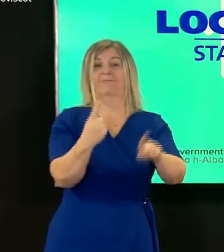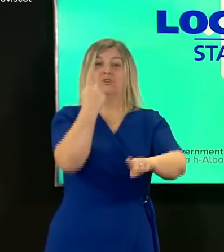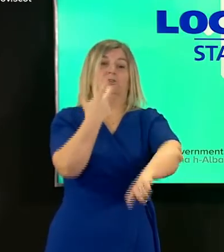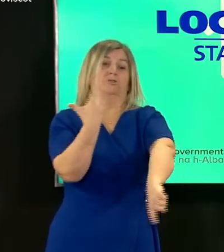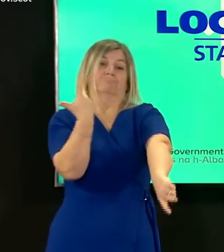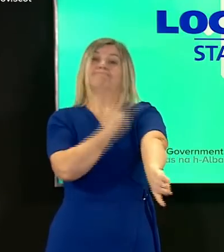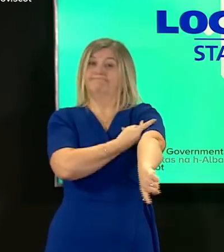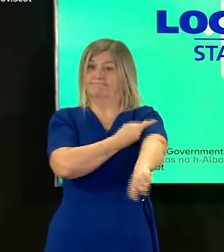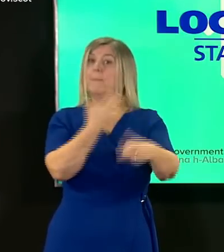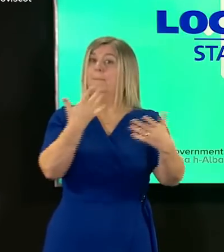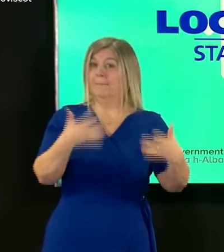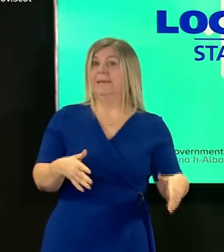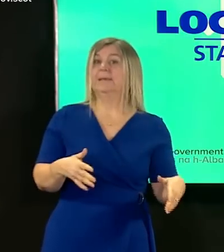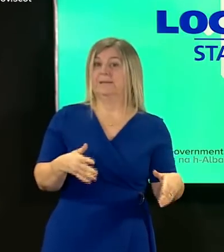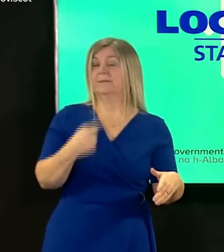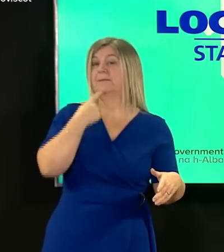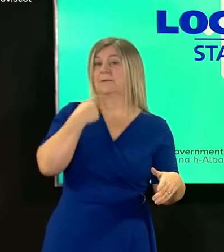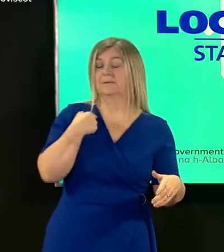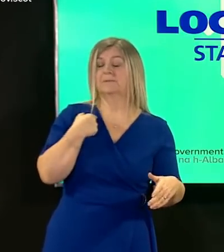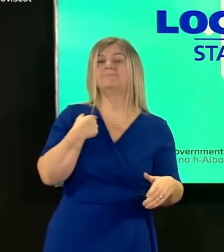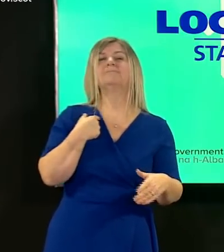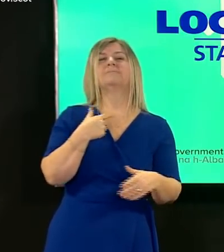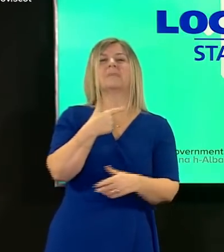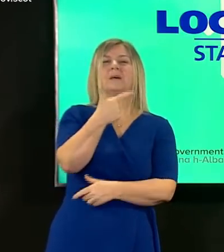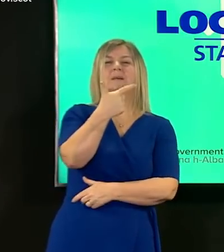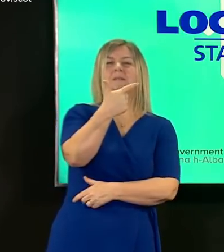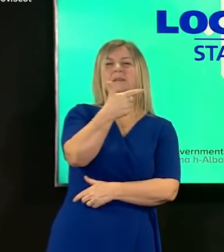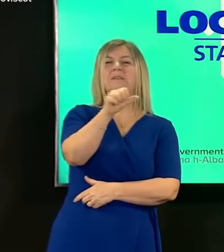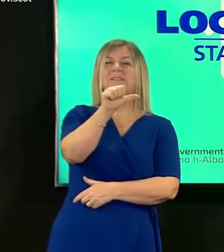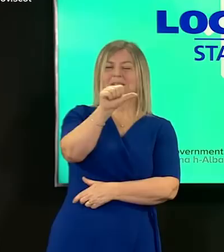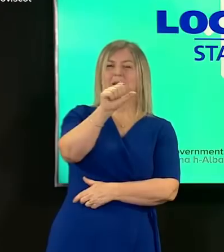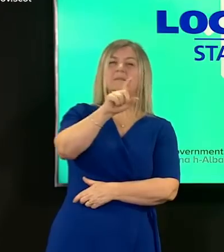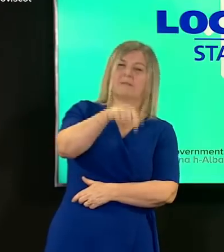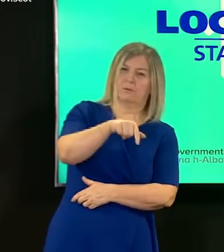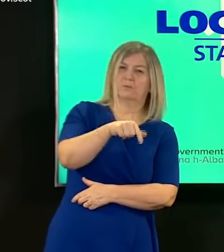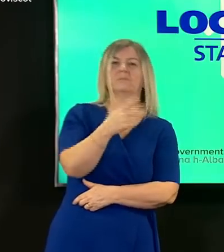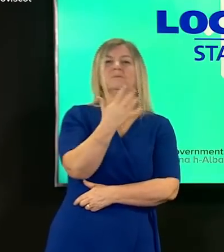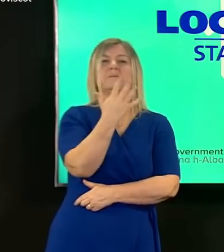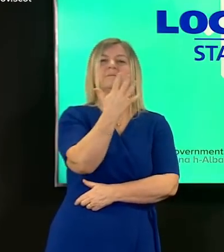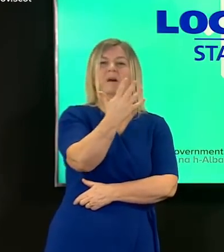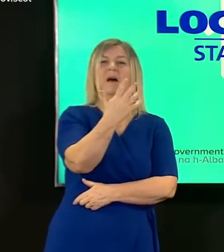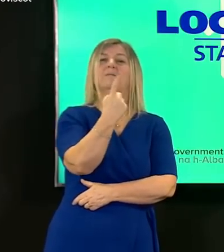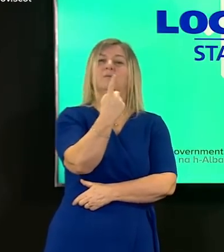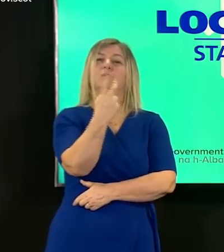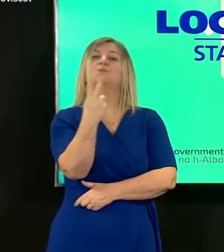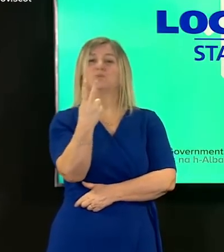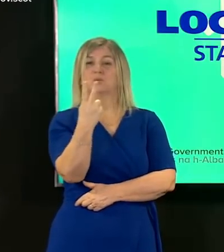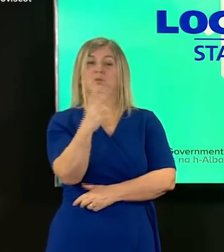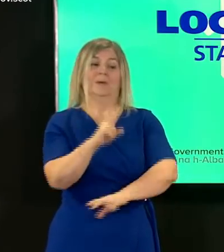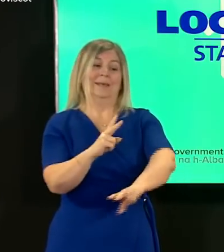their first dose and 76,512 their second dose